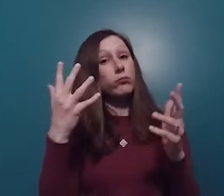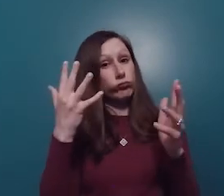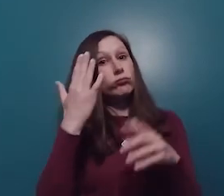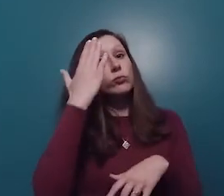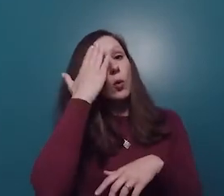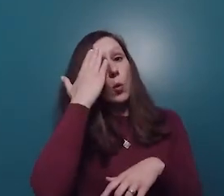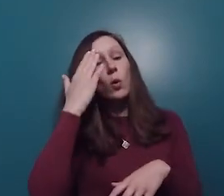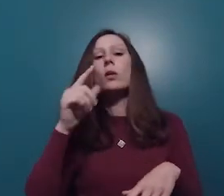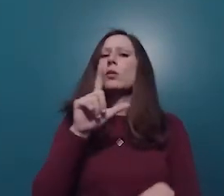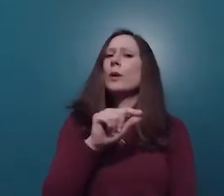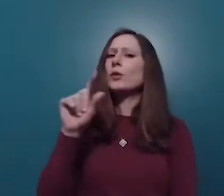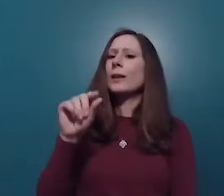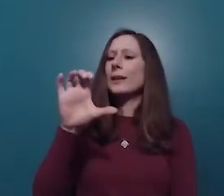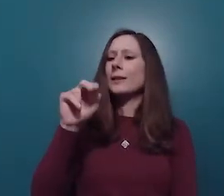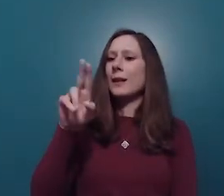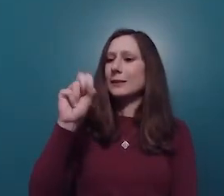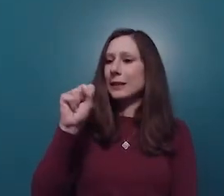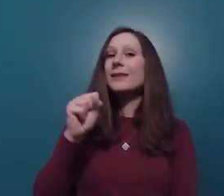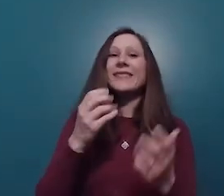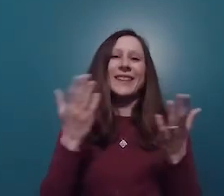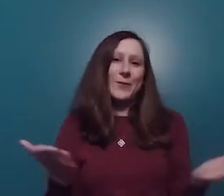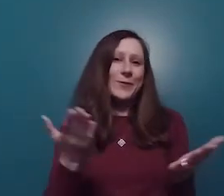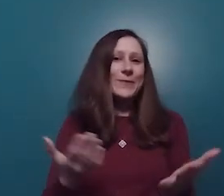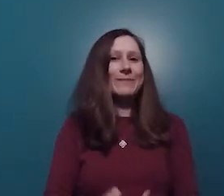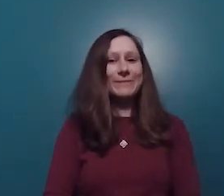As you all should probably know by now, the 2020 census is here.